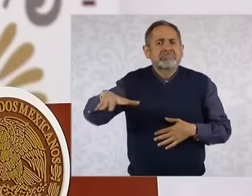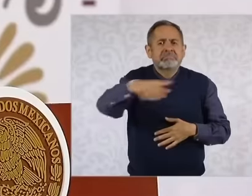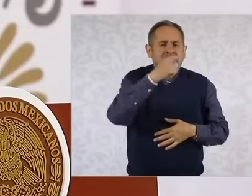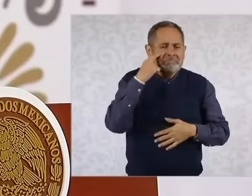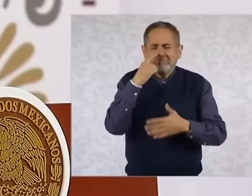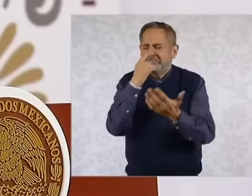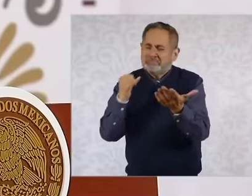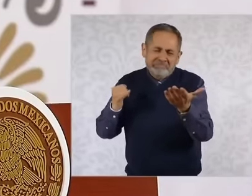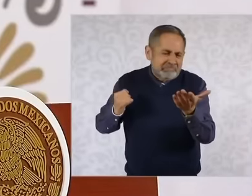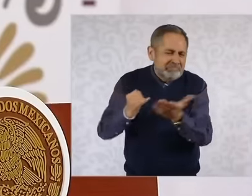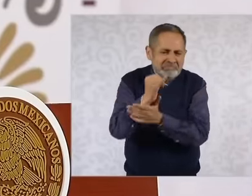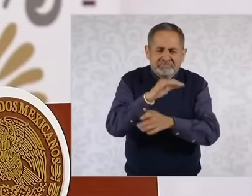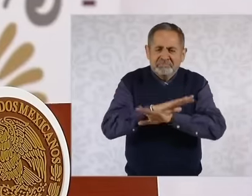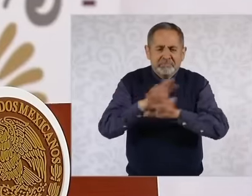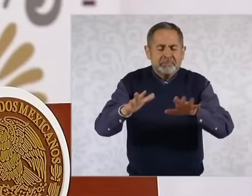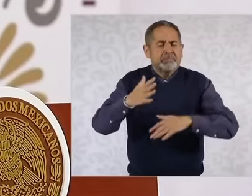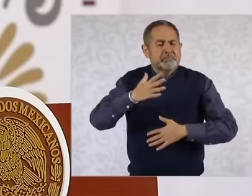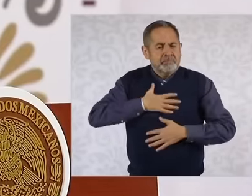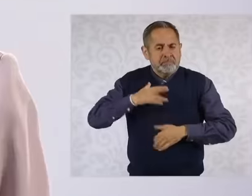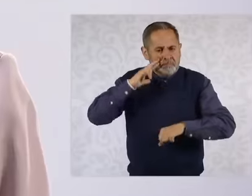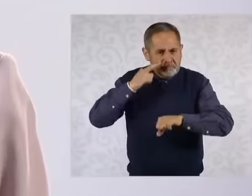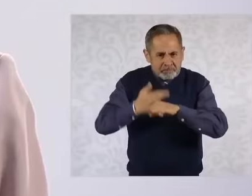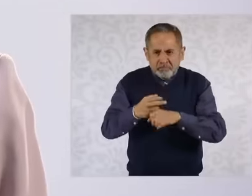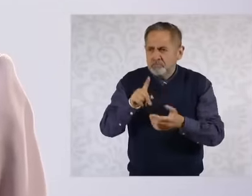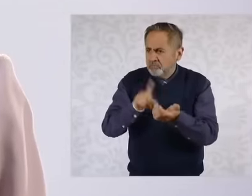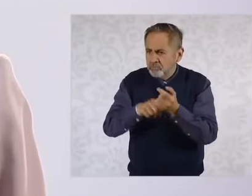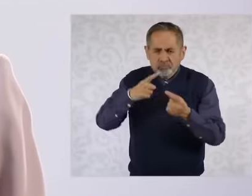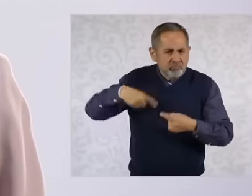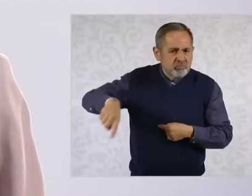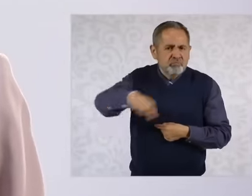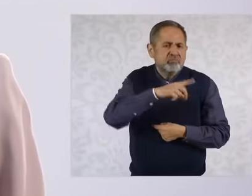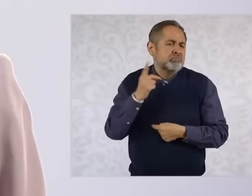we have the obligation and the legislators